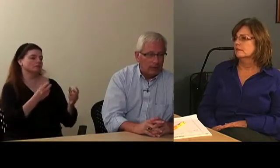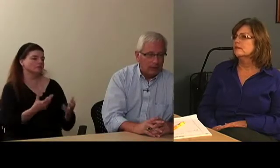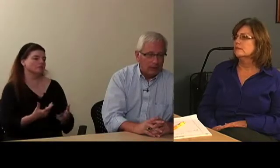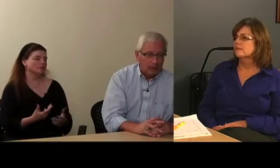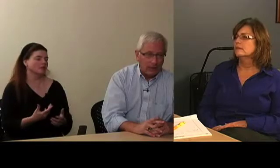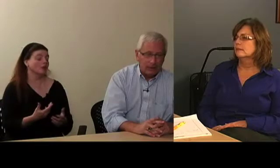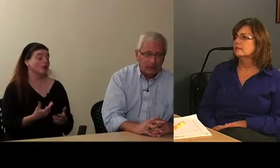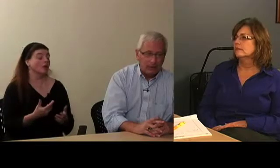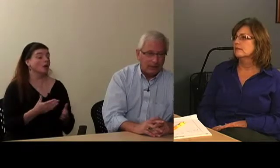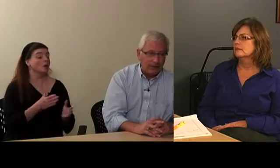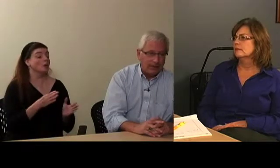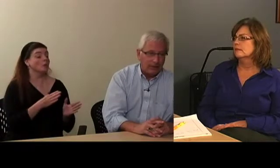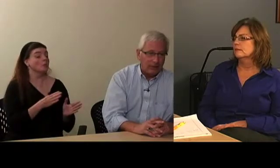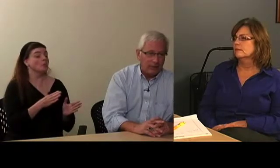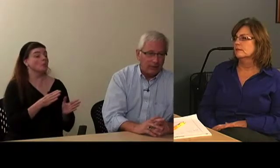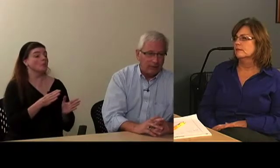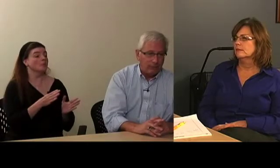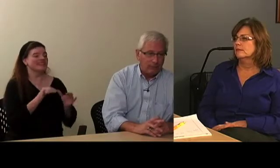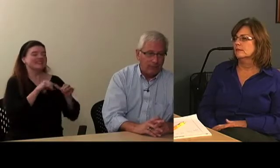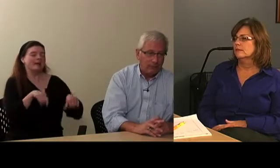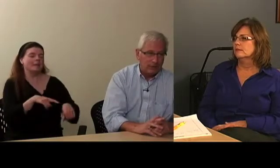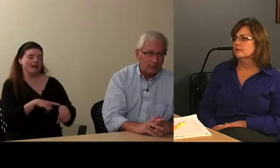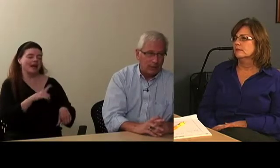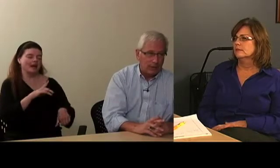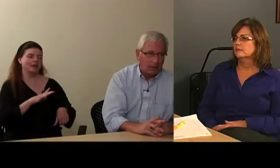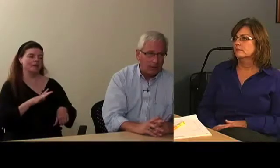But, I think, on the other hand, if we have such a meeting,